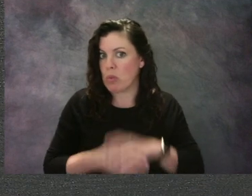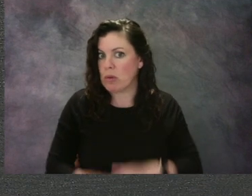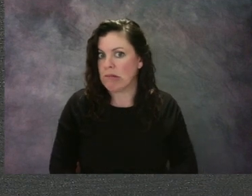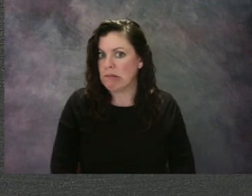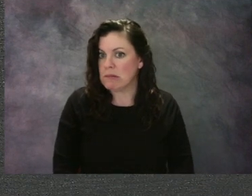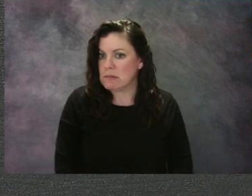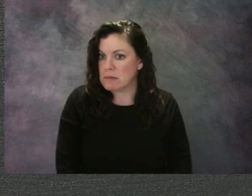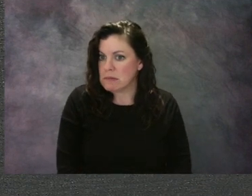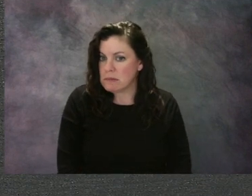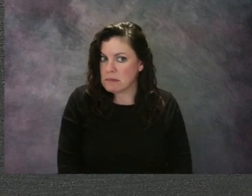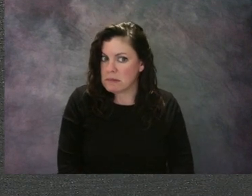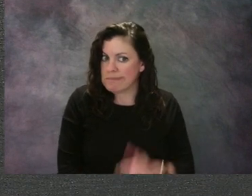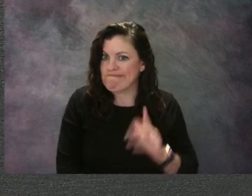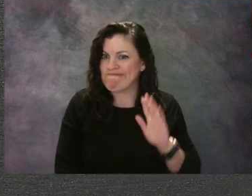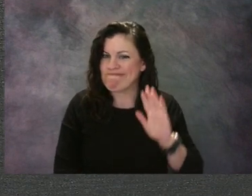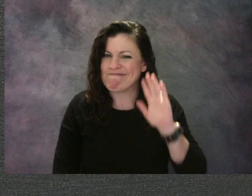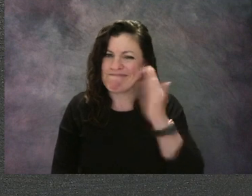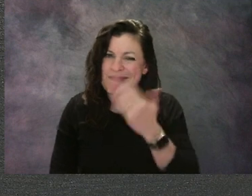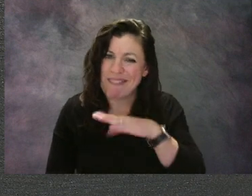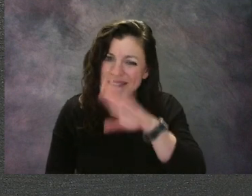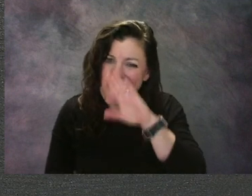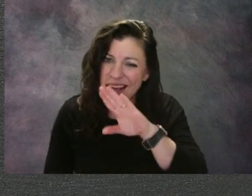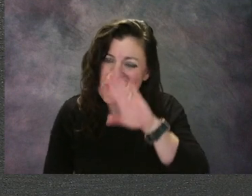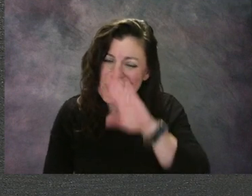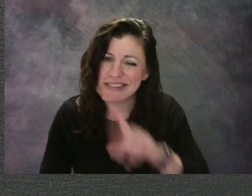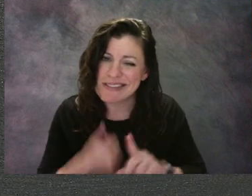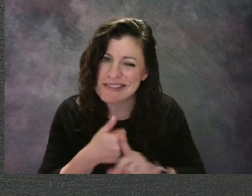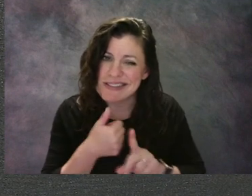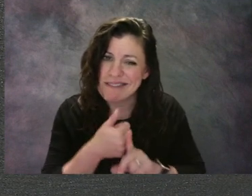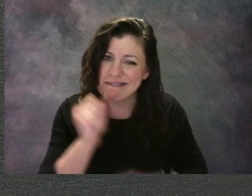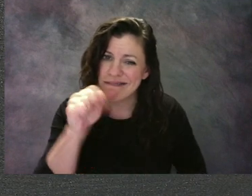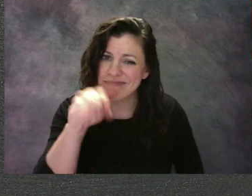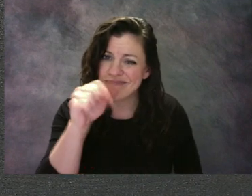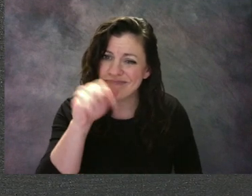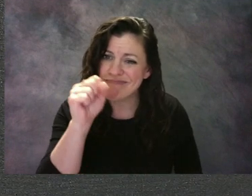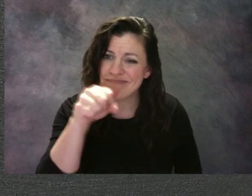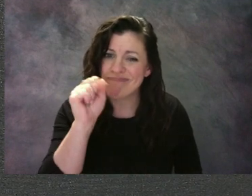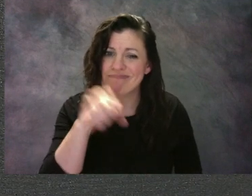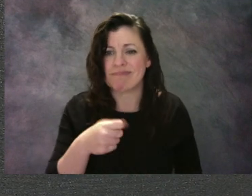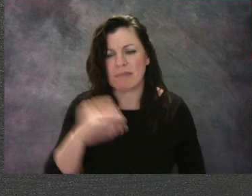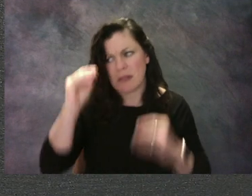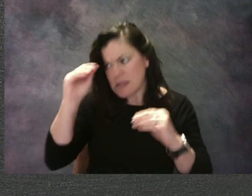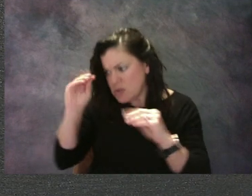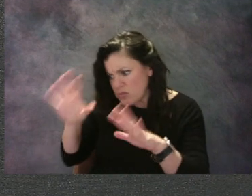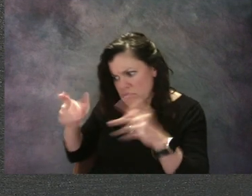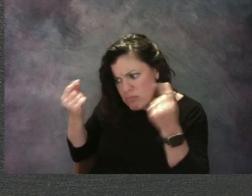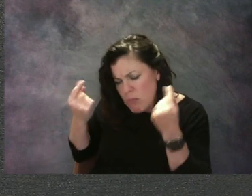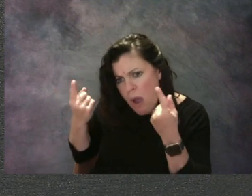She seems like she was frustrated. "What happened to your drawing?" asked Mrs. Li.